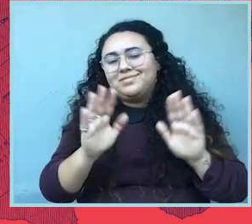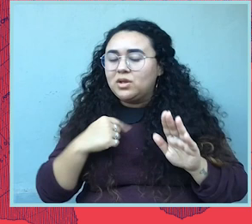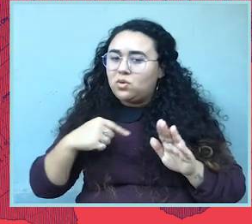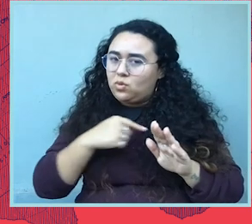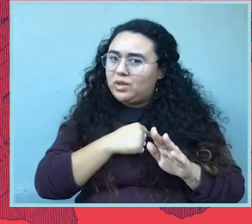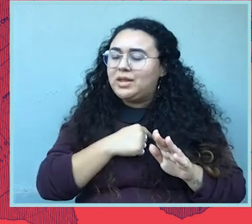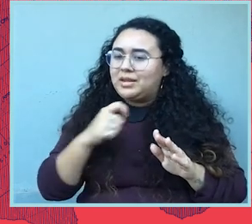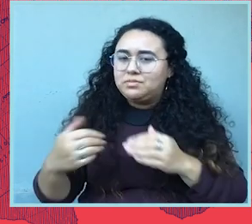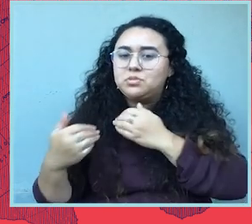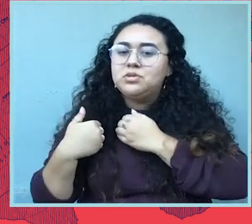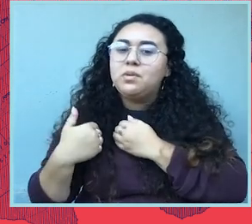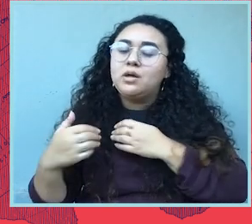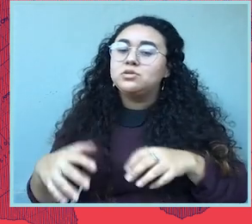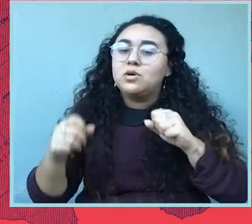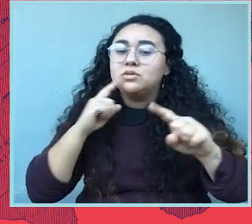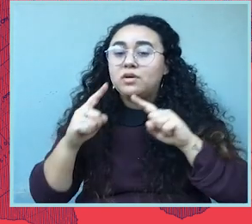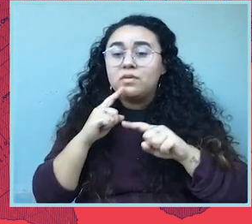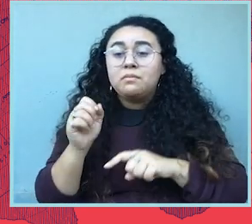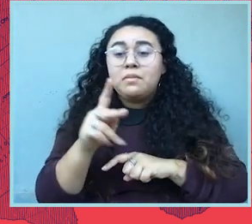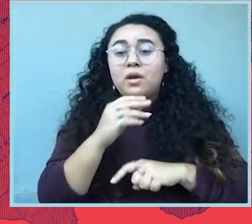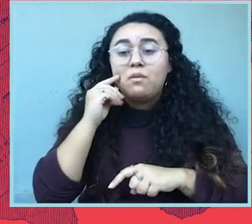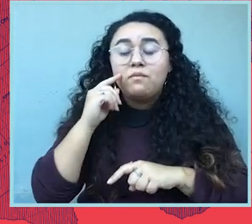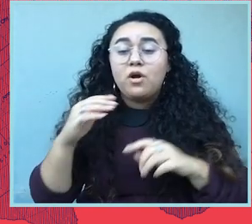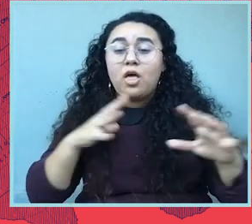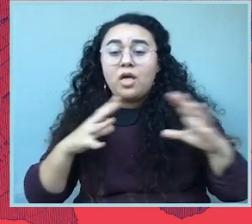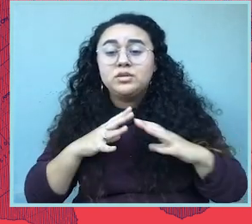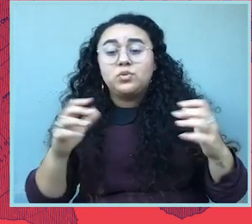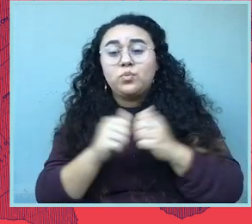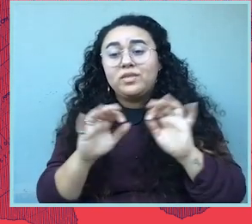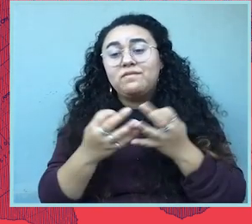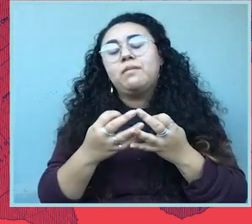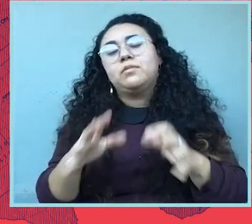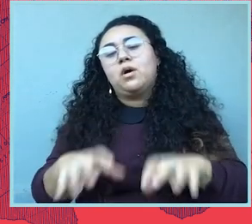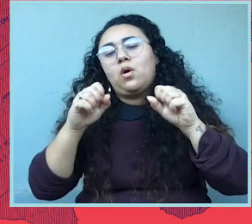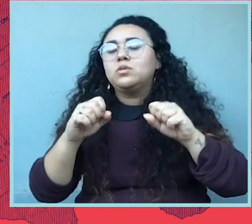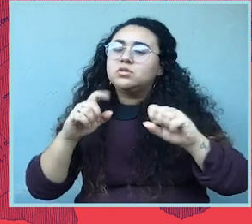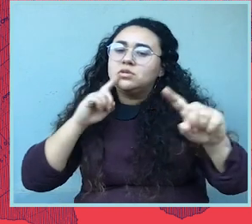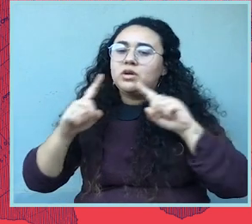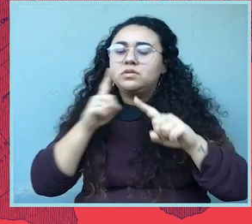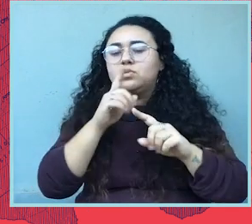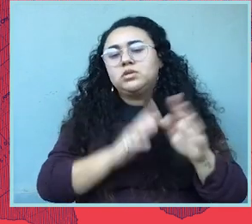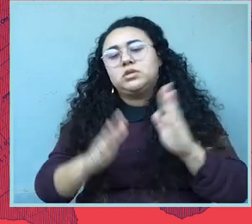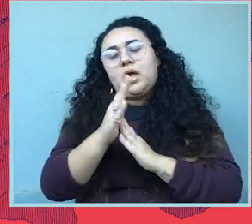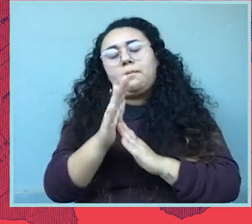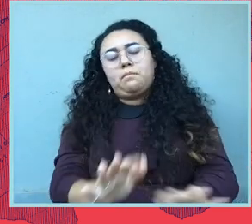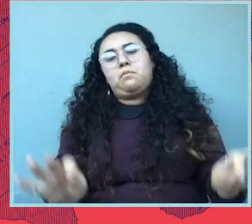And so, it's on all of us to have those conversations. When you go home for the holidays, when you're with your family, have those conversations